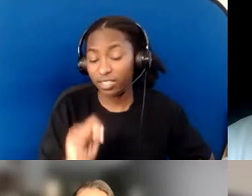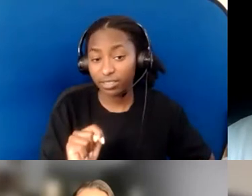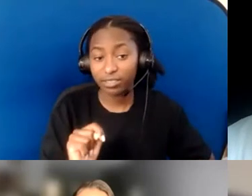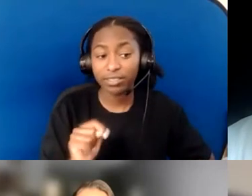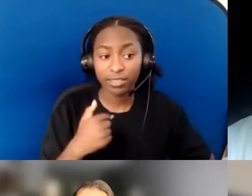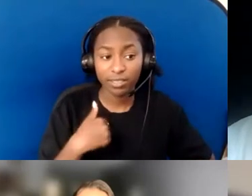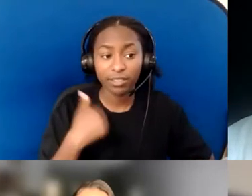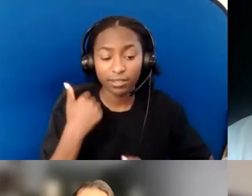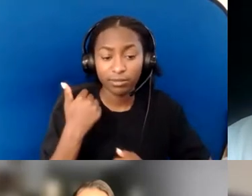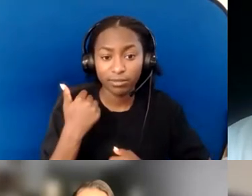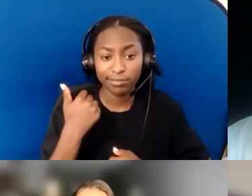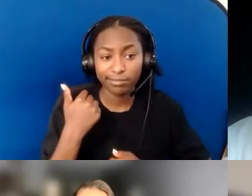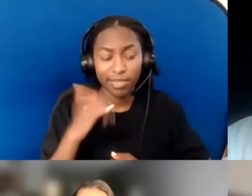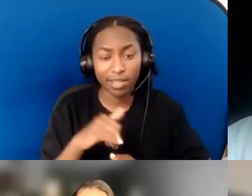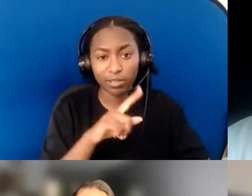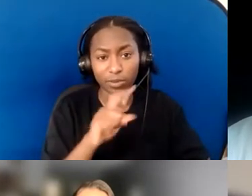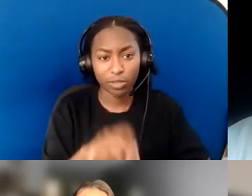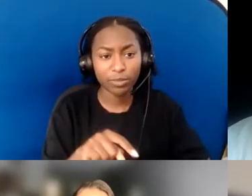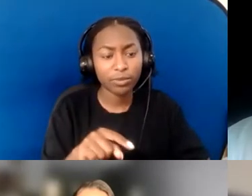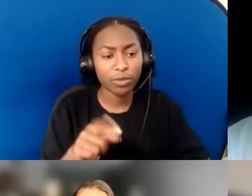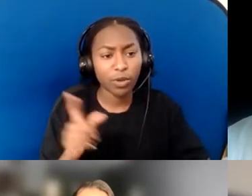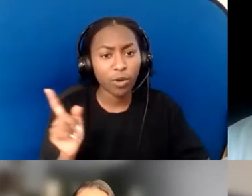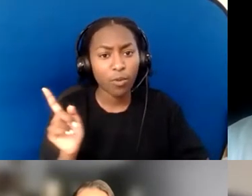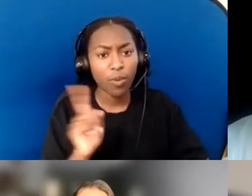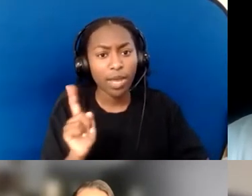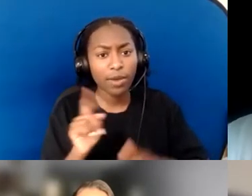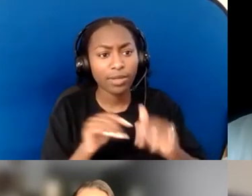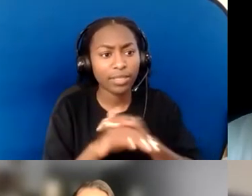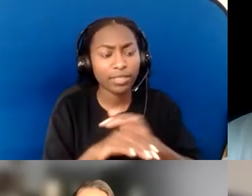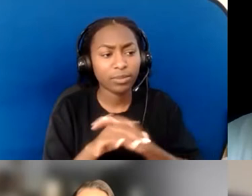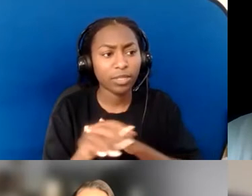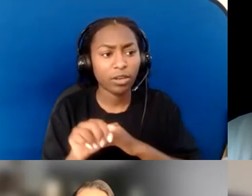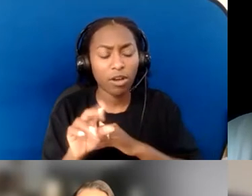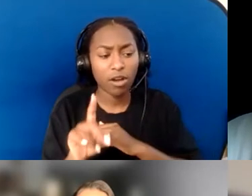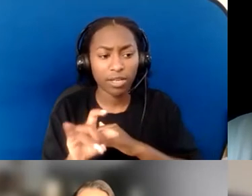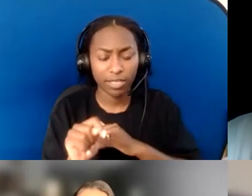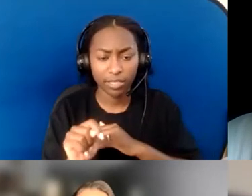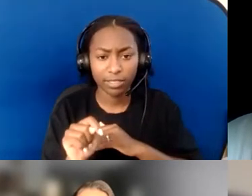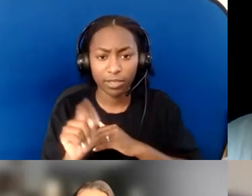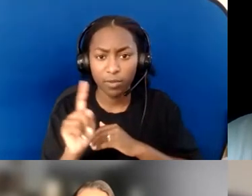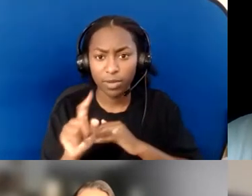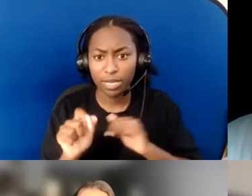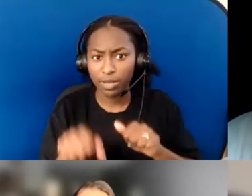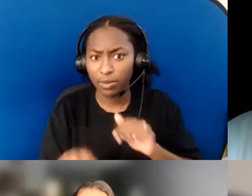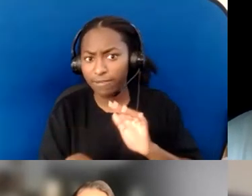on where the accessibility audit can be found. I'm going to voice that: that is a question that has been asked.